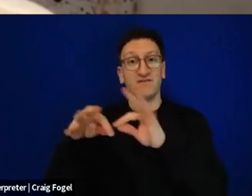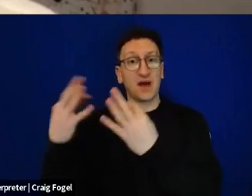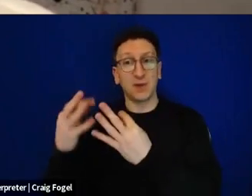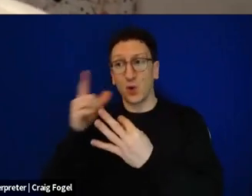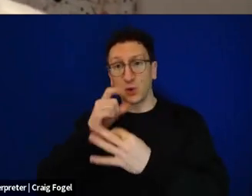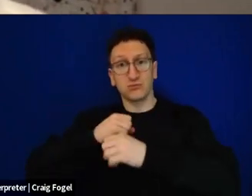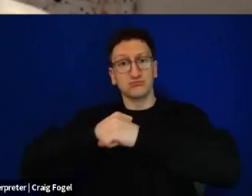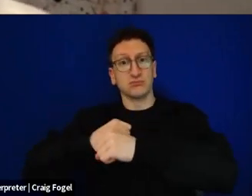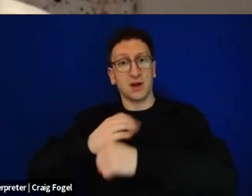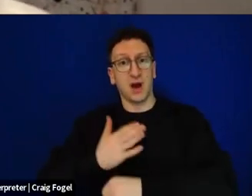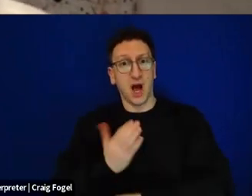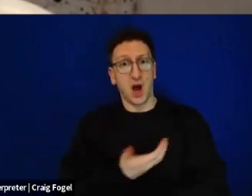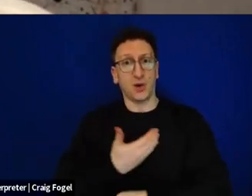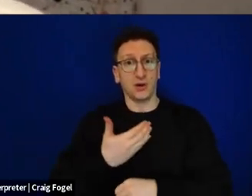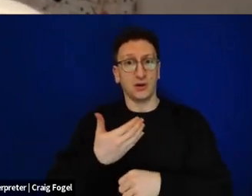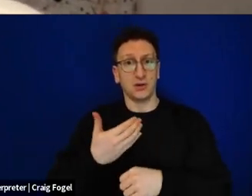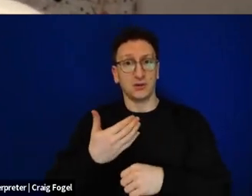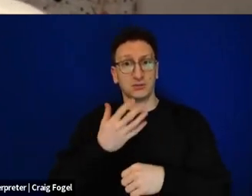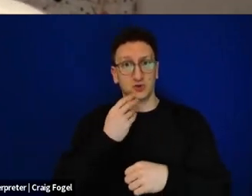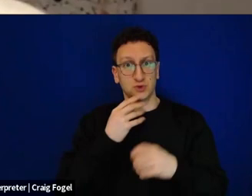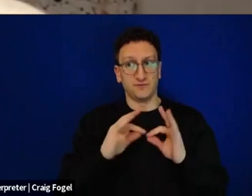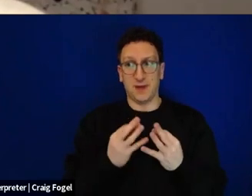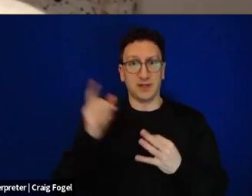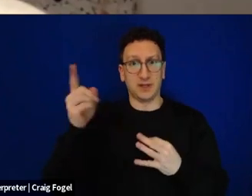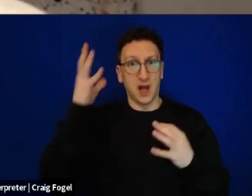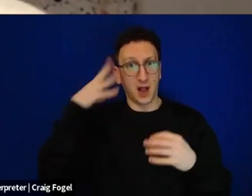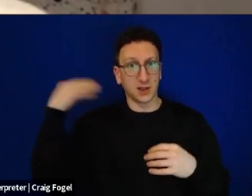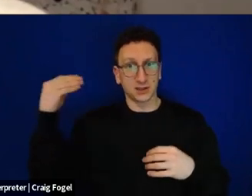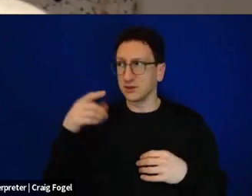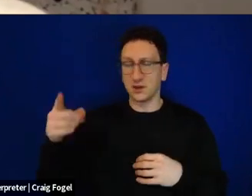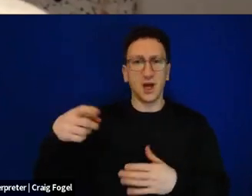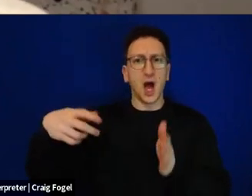And our debt of gratitude to the Vasing family, devout Protestants who did the moral